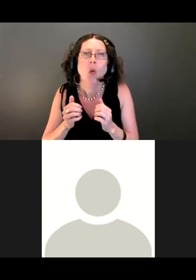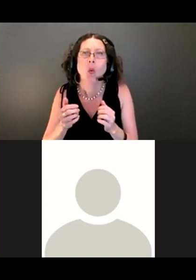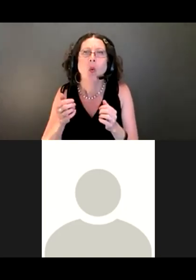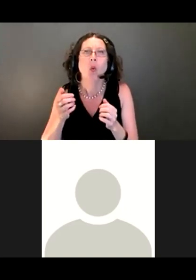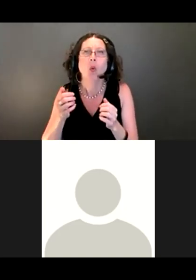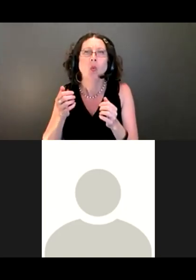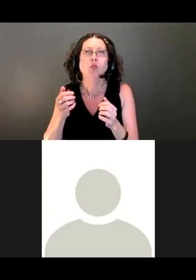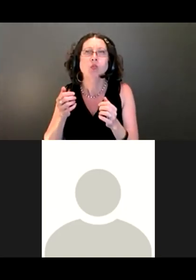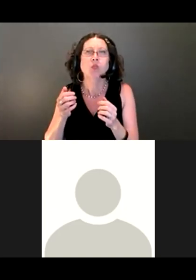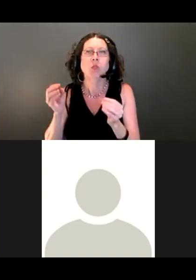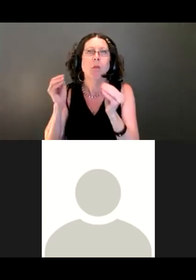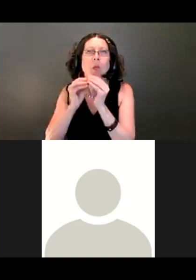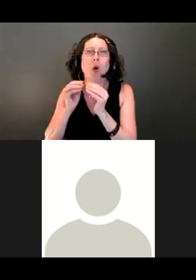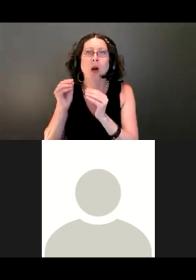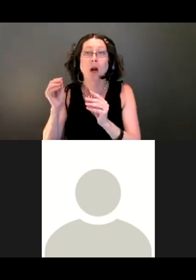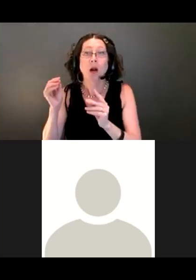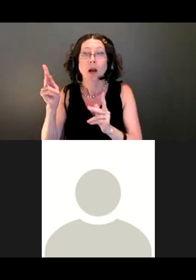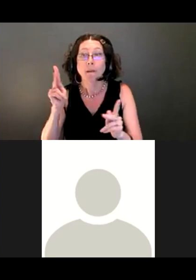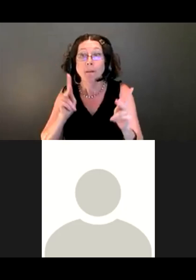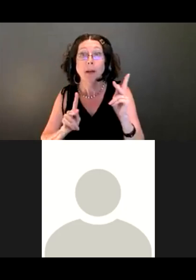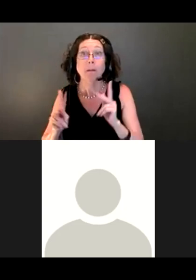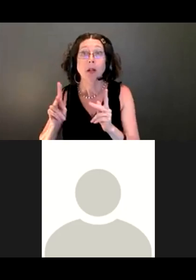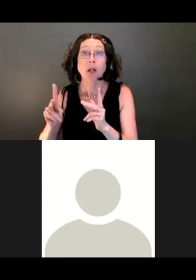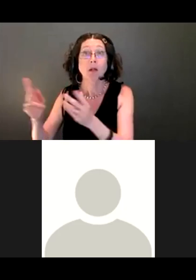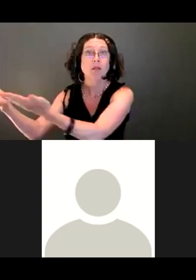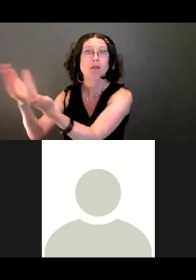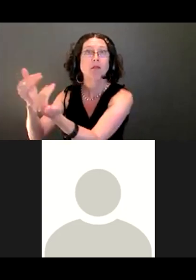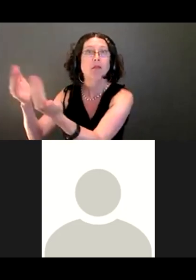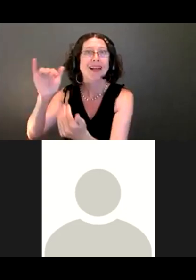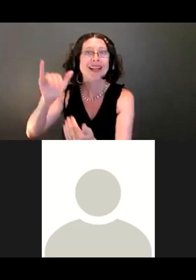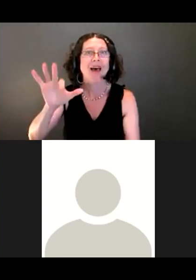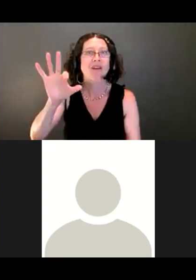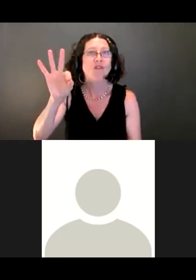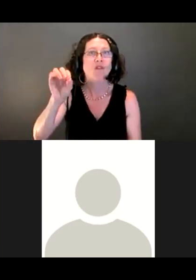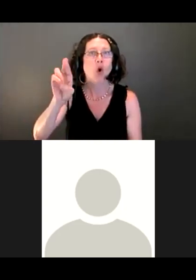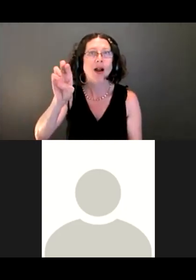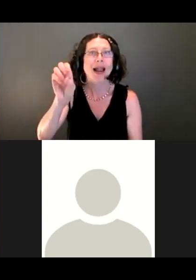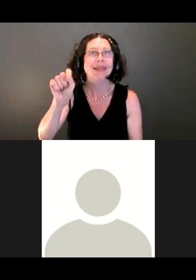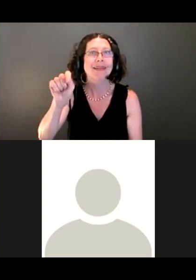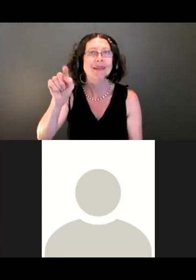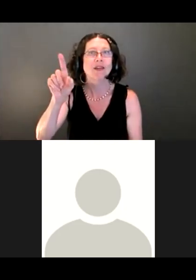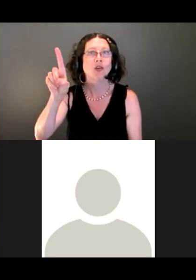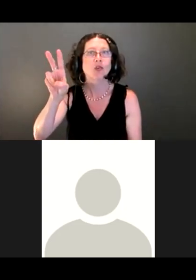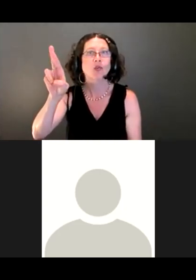the Forest Drive area. So there are discussions going on with the City of Bellevue and